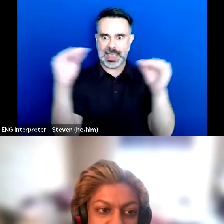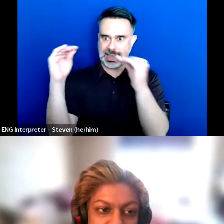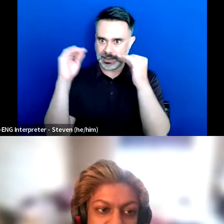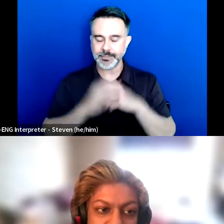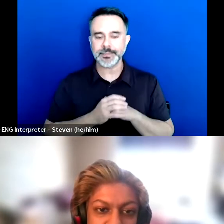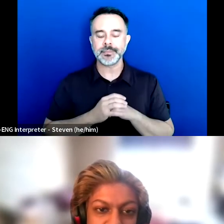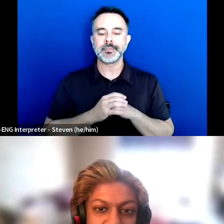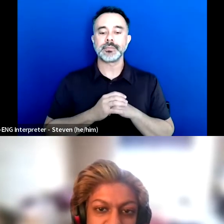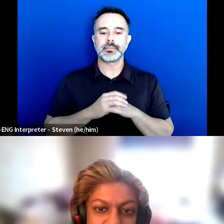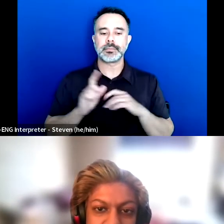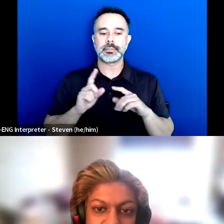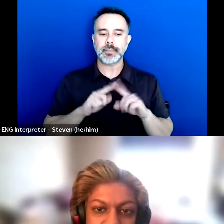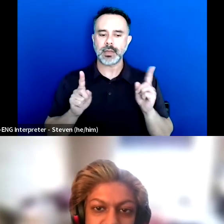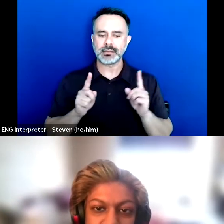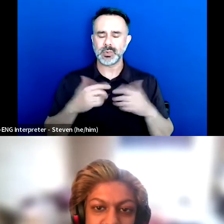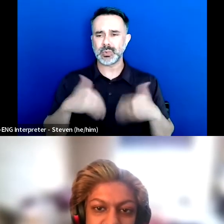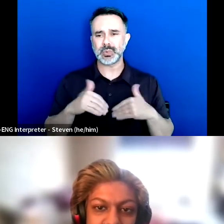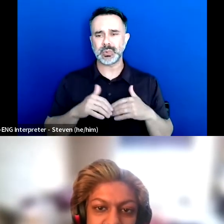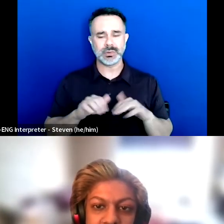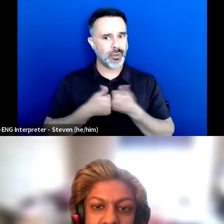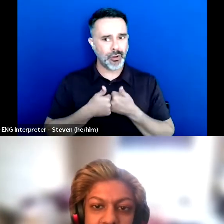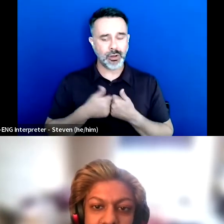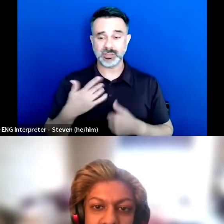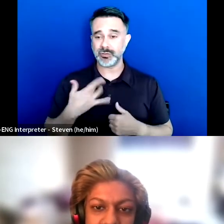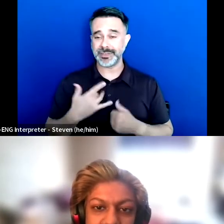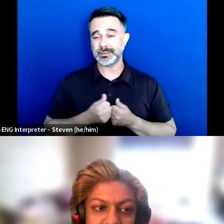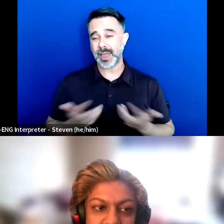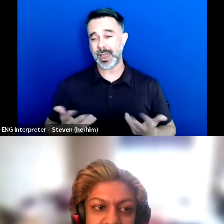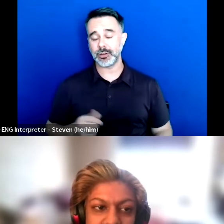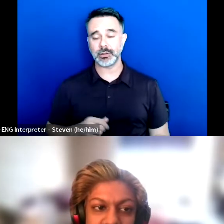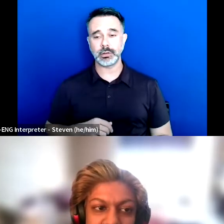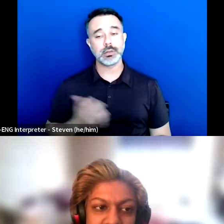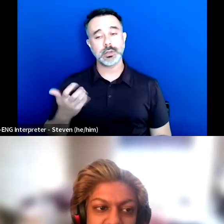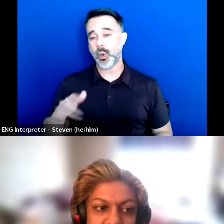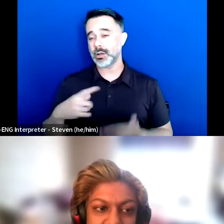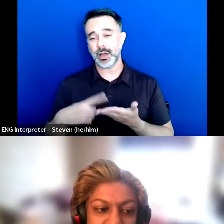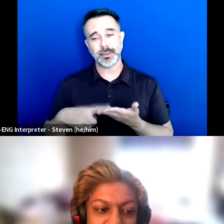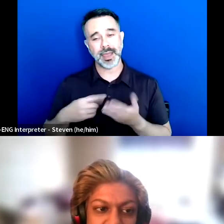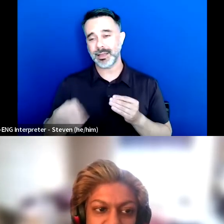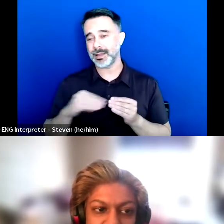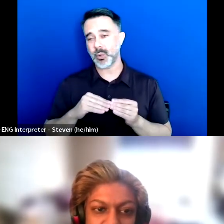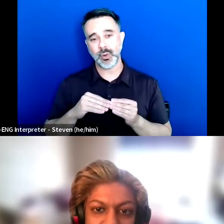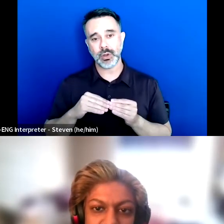It's hard when you feel tired. And you feel that you don't want to talk about this anymore, because you're still existing